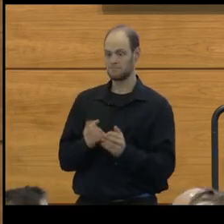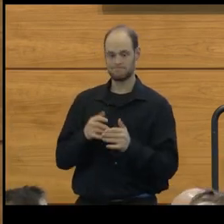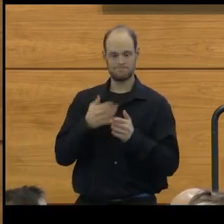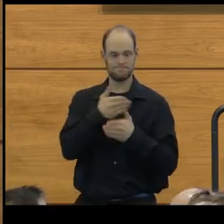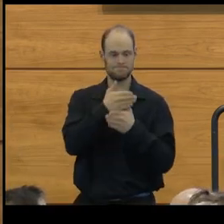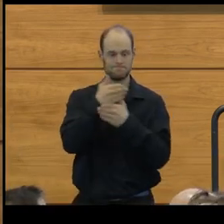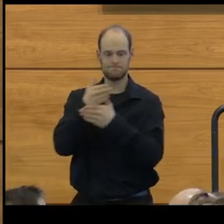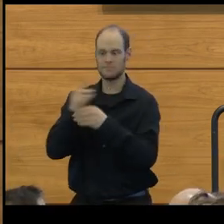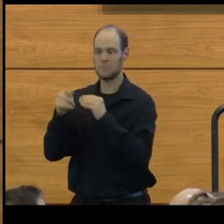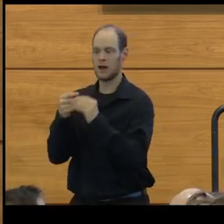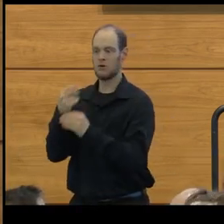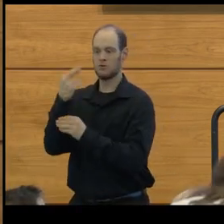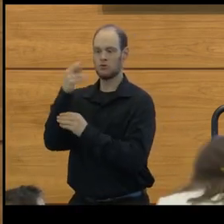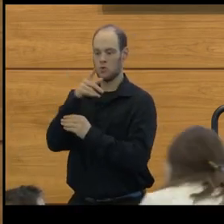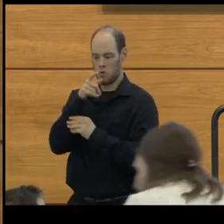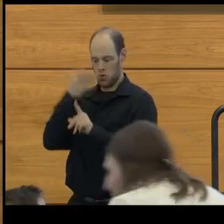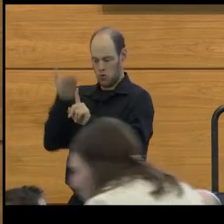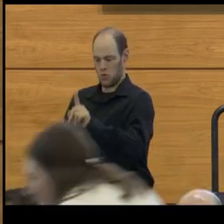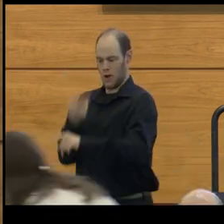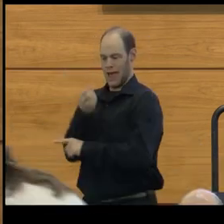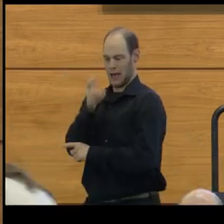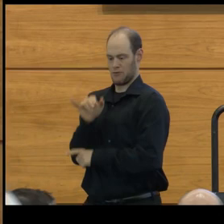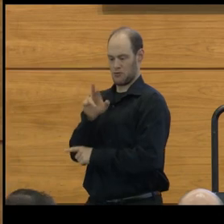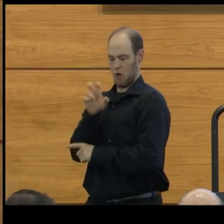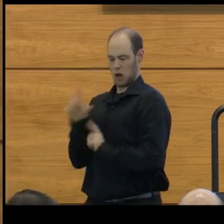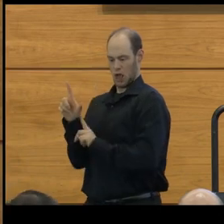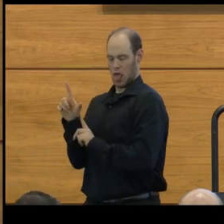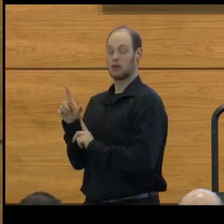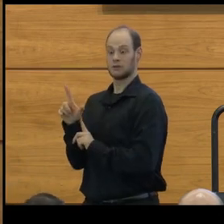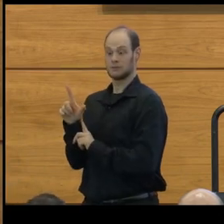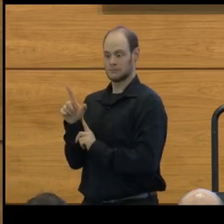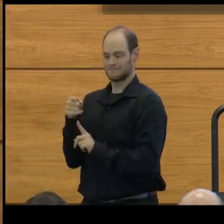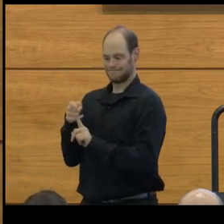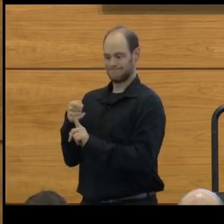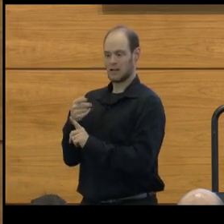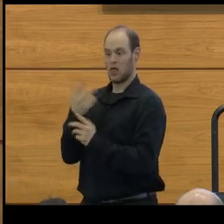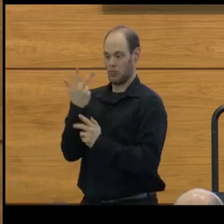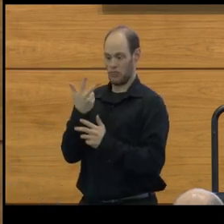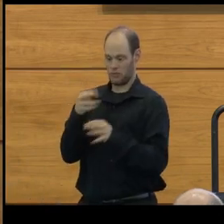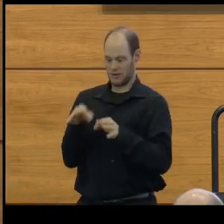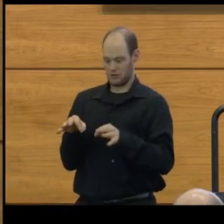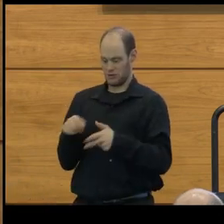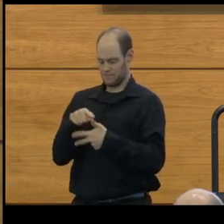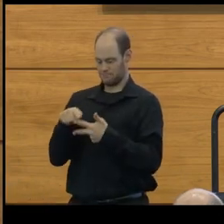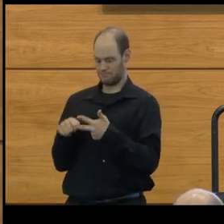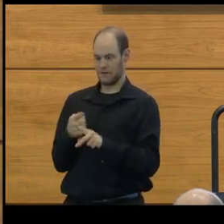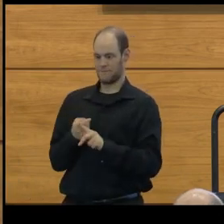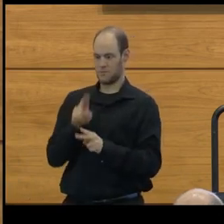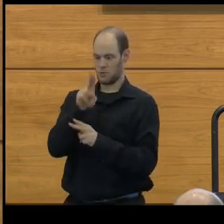about the namesake for the Russell Award. Henry Russell earned three degrees from the University of Michigan,